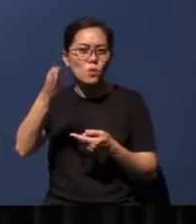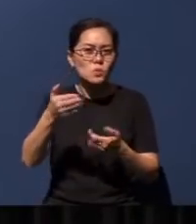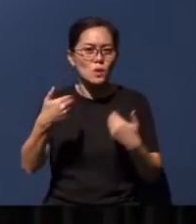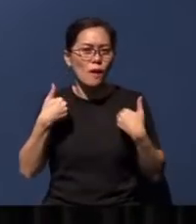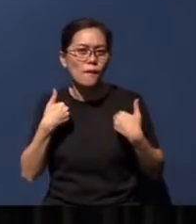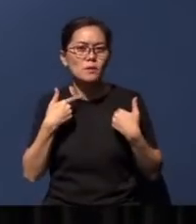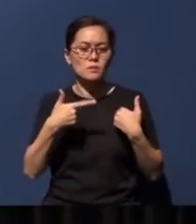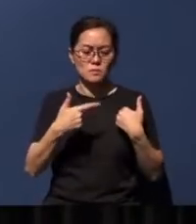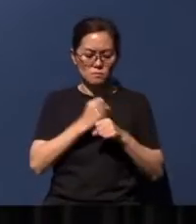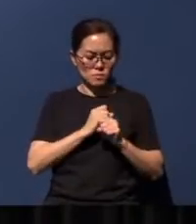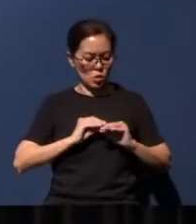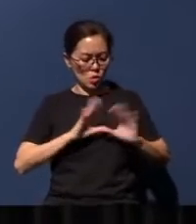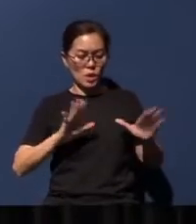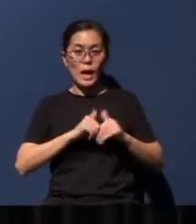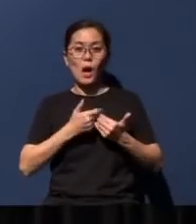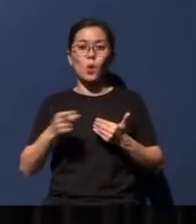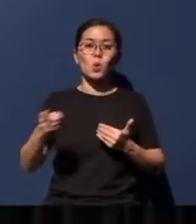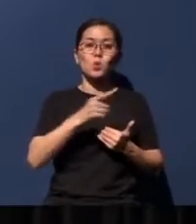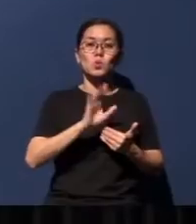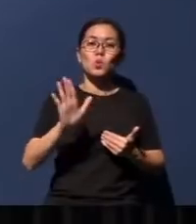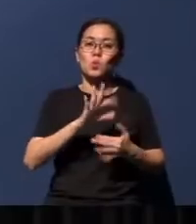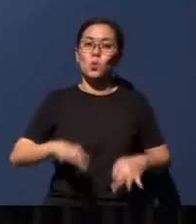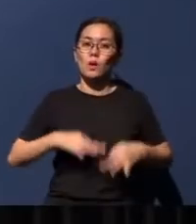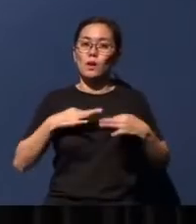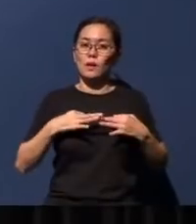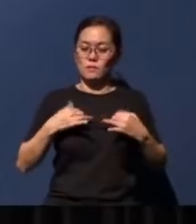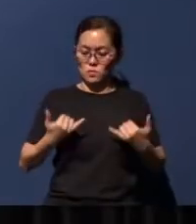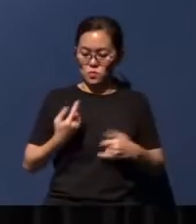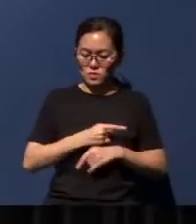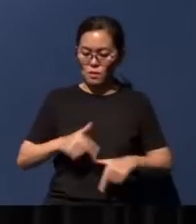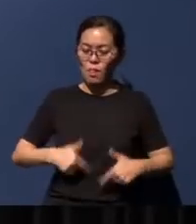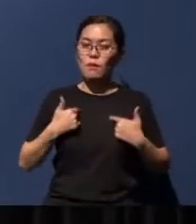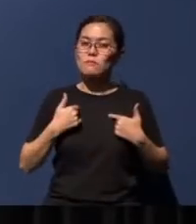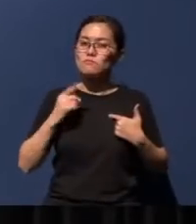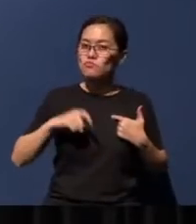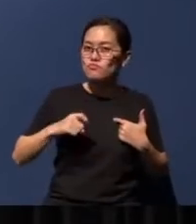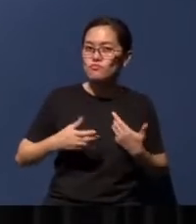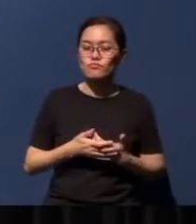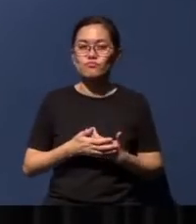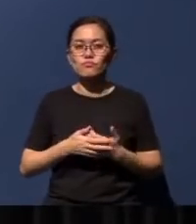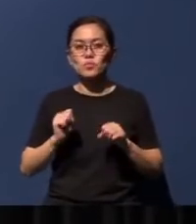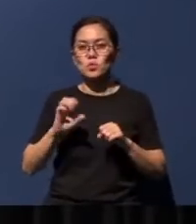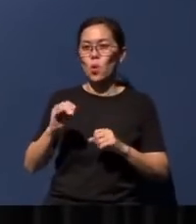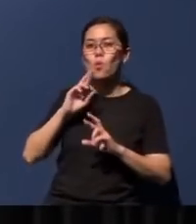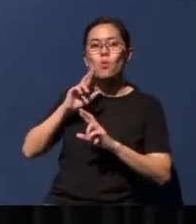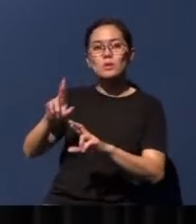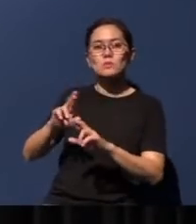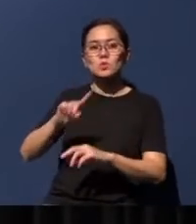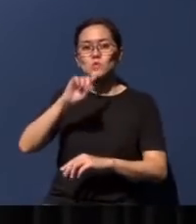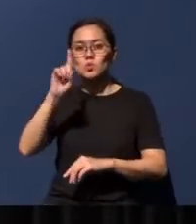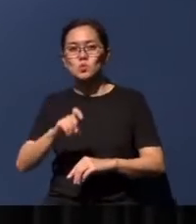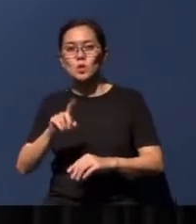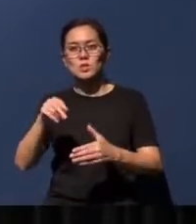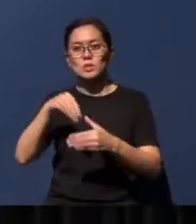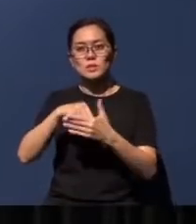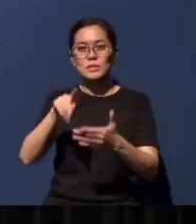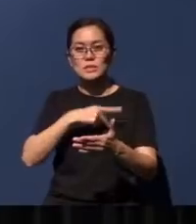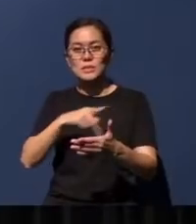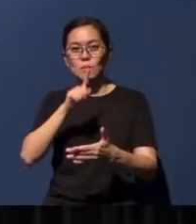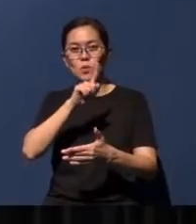how you should live your life today. And so in response, in a sense, to the question in Psalm 116 -